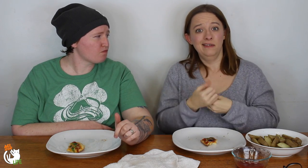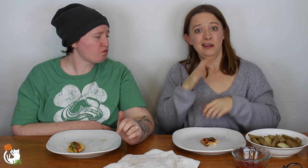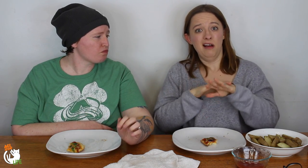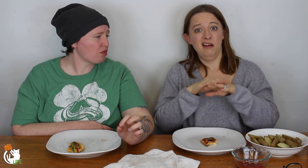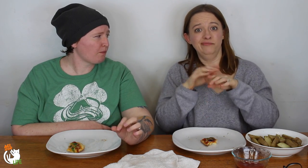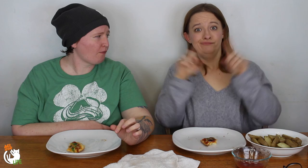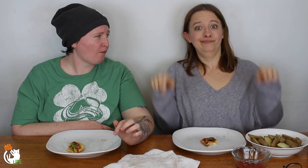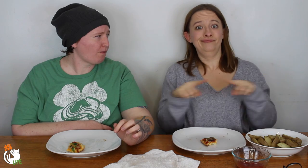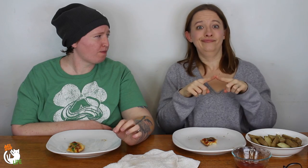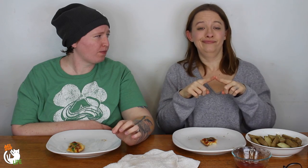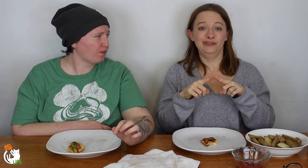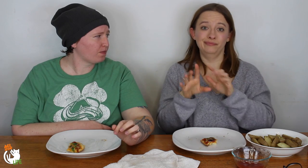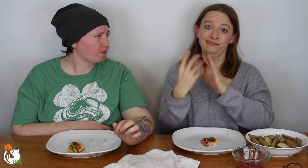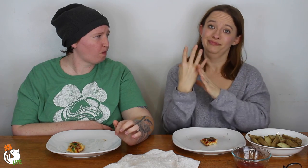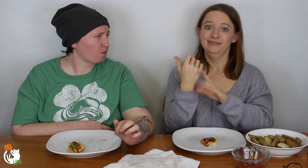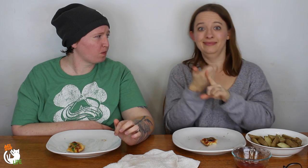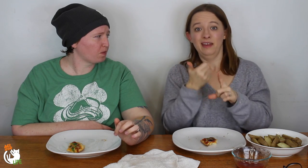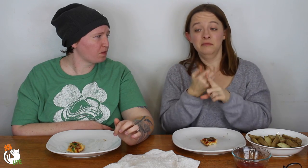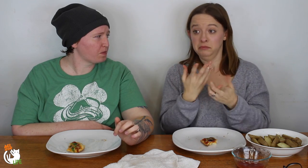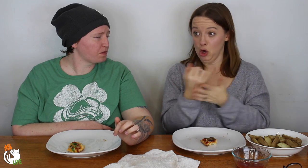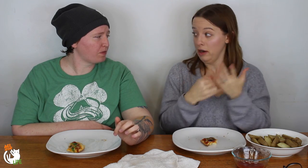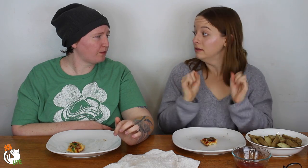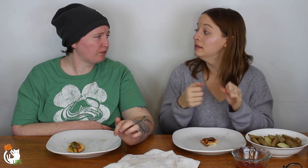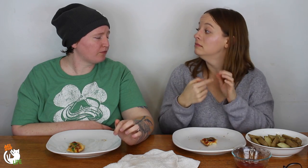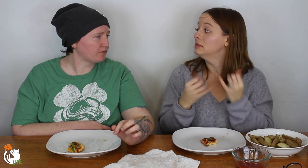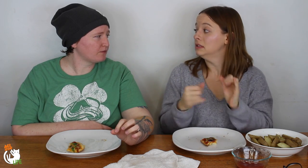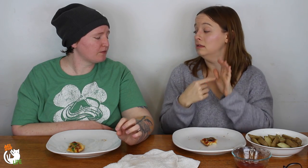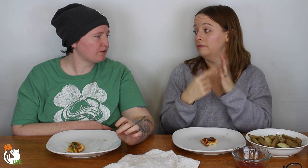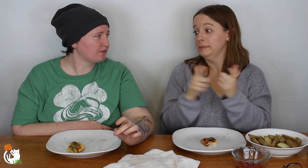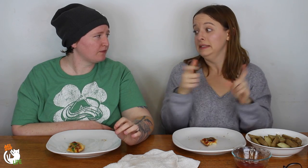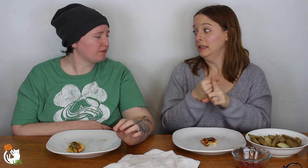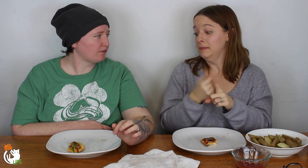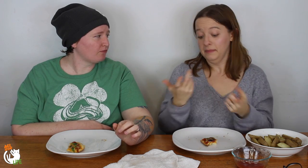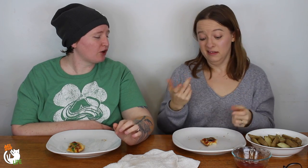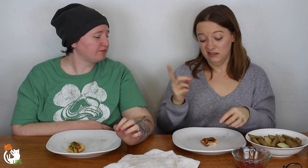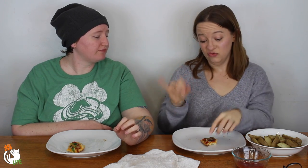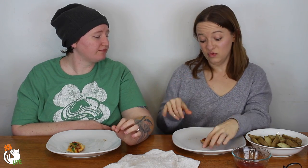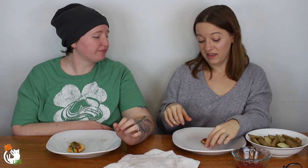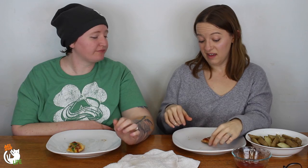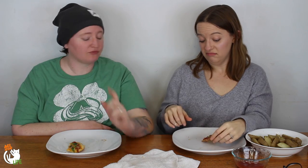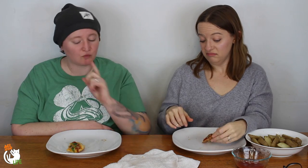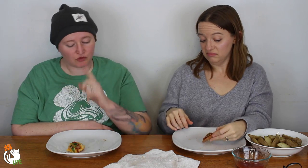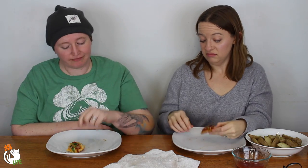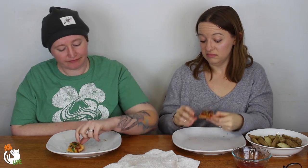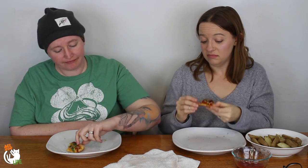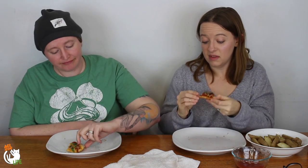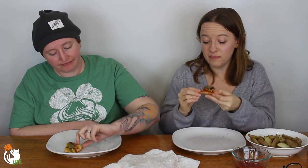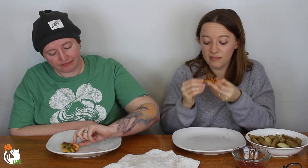Maybe you don't have the confidence to film yourself, but art you can do that. It still has a big impact. So I would do that. - True